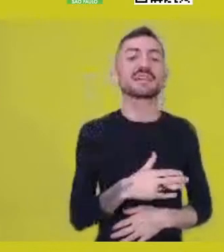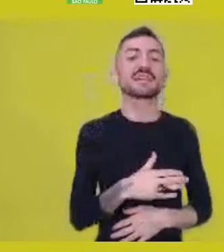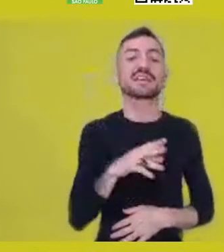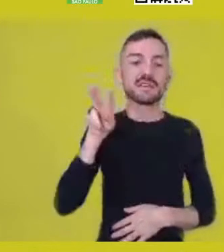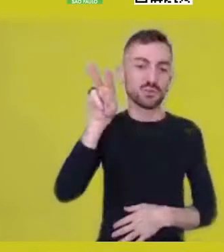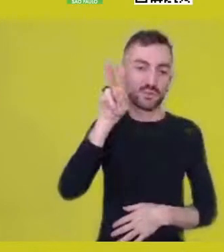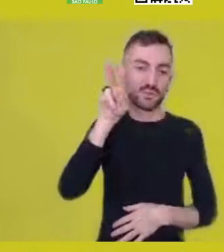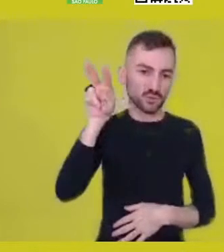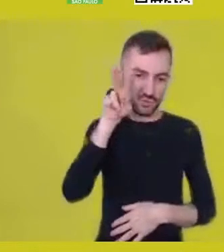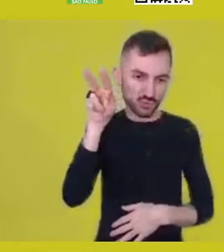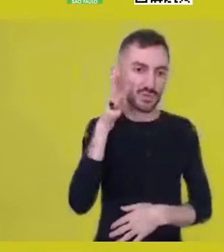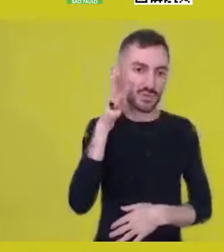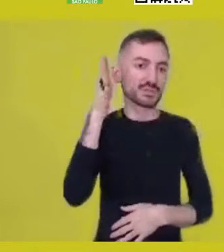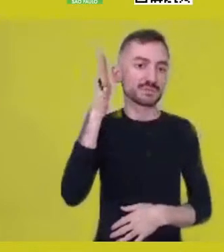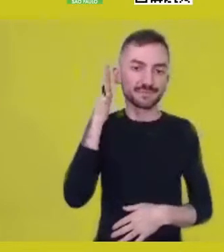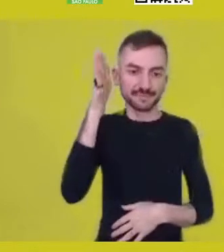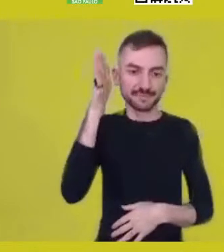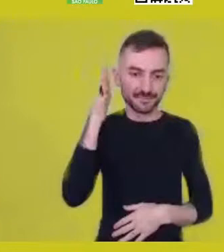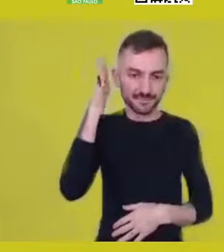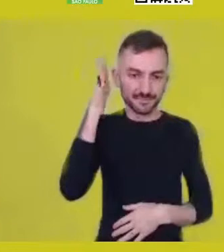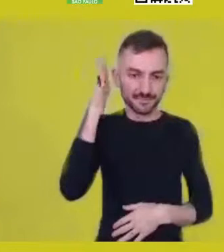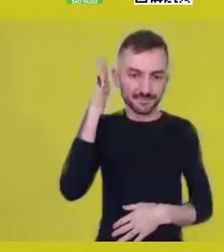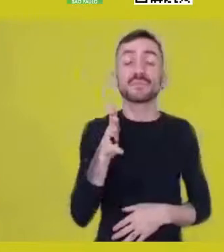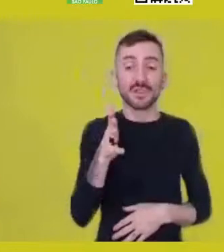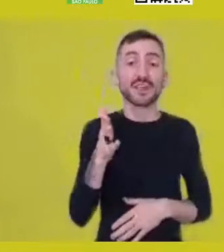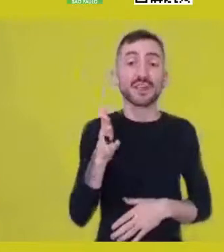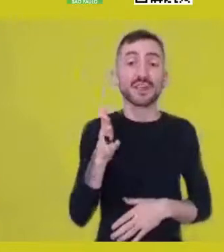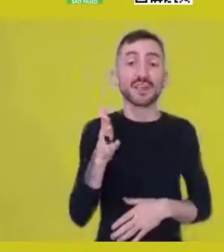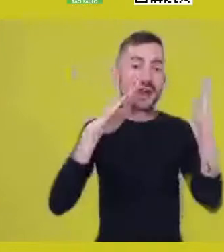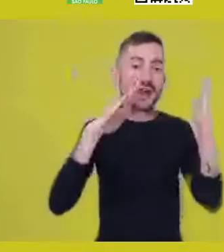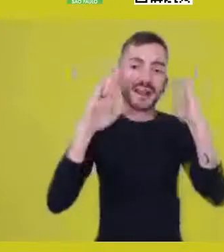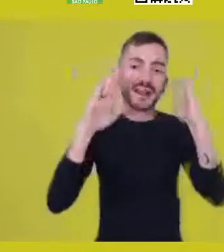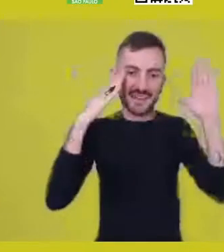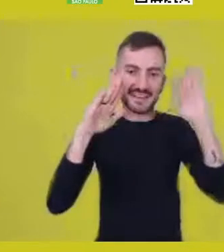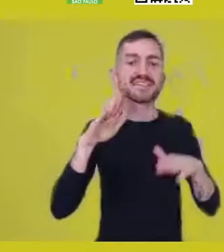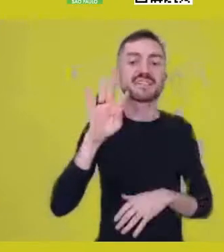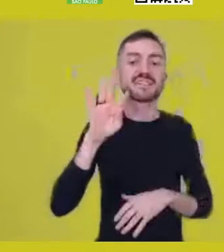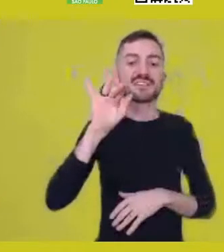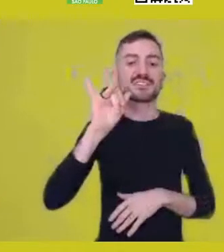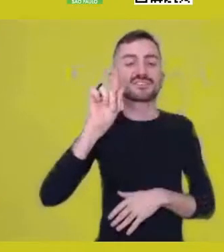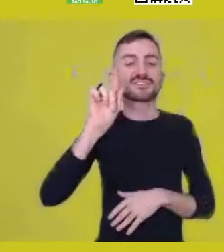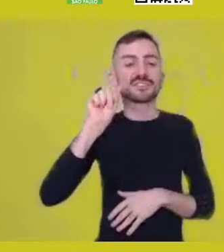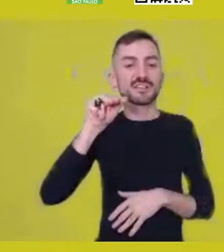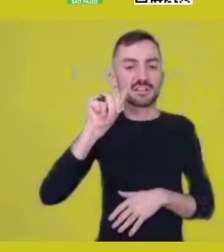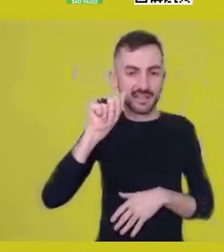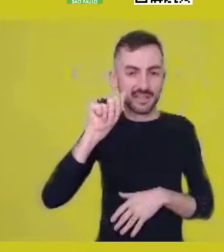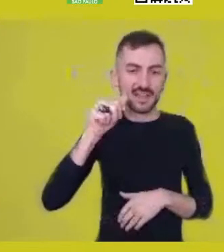it’s indeed a joy, as Tiganá pointed out more than once,